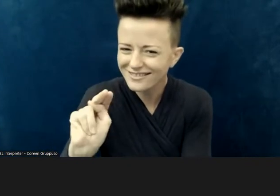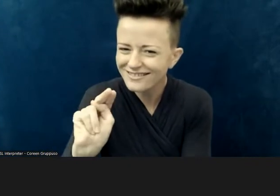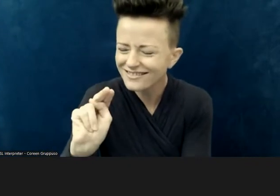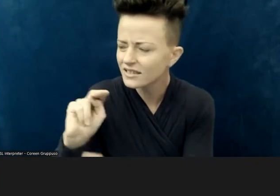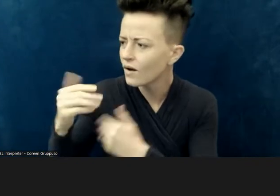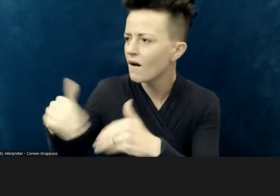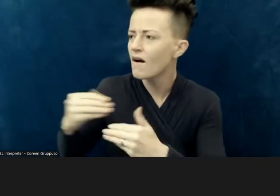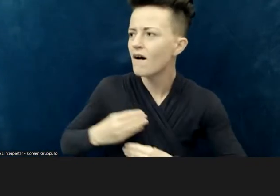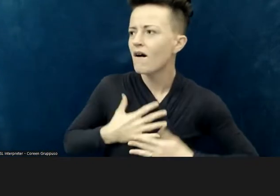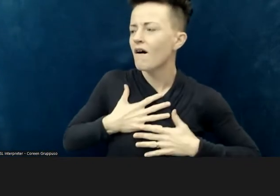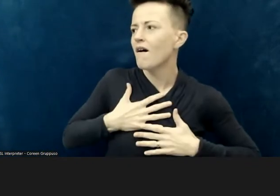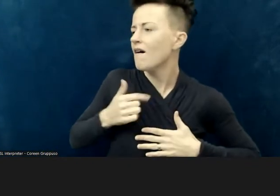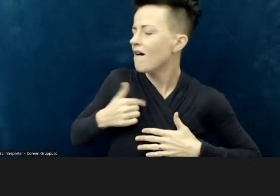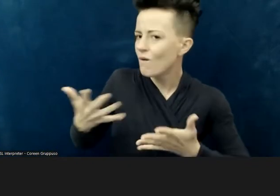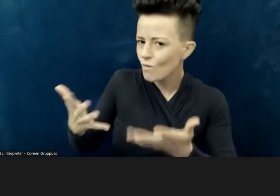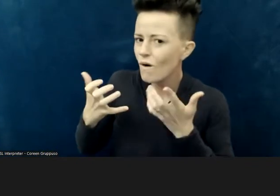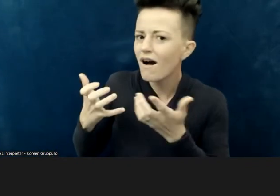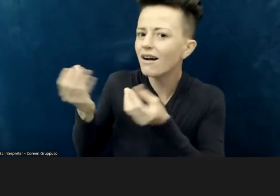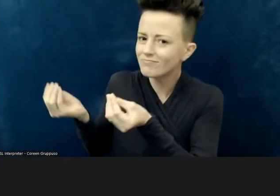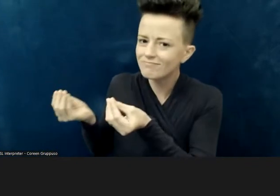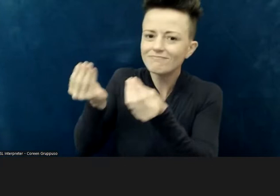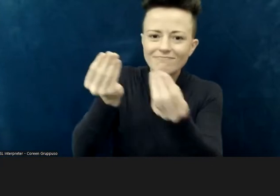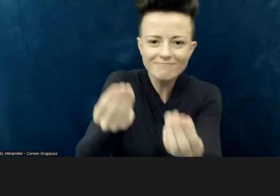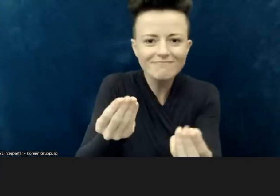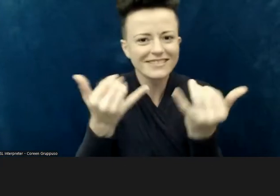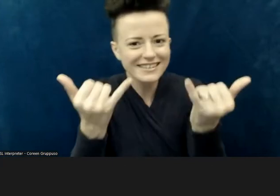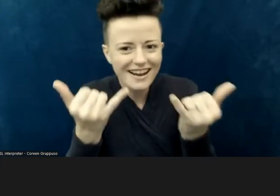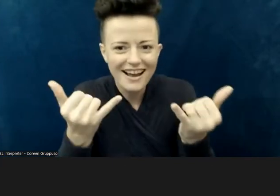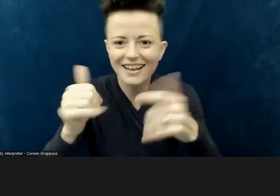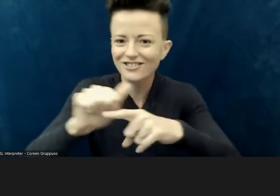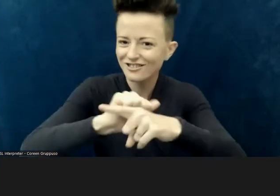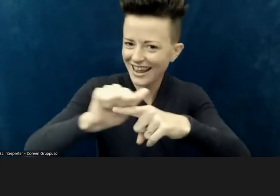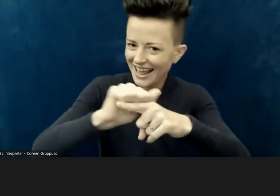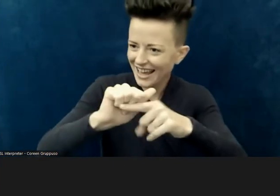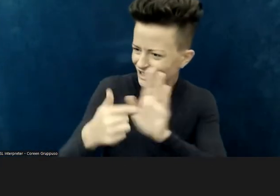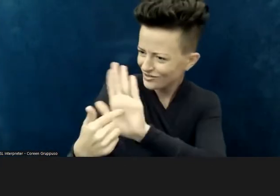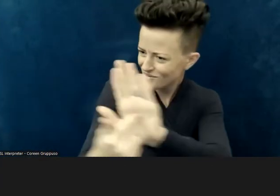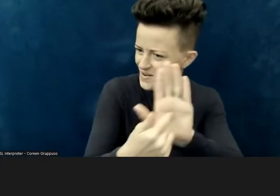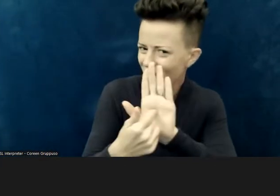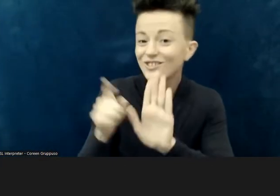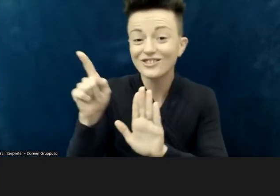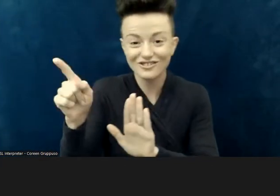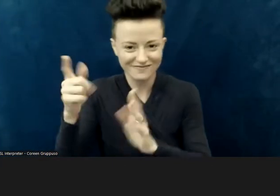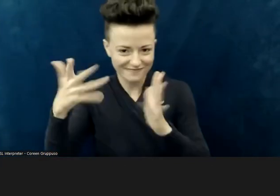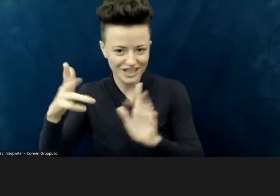"record that so we can share it at our training?" and she has graciously done that. Jenna is one of the wonderful people